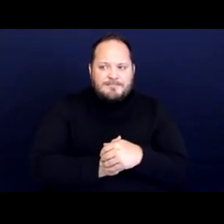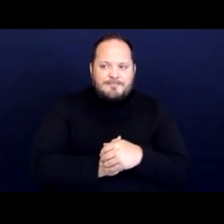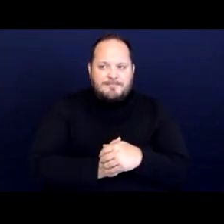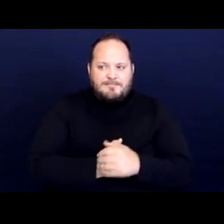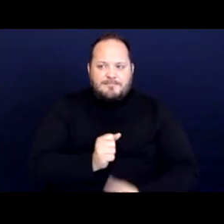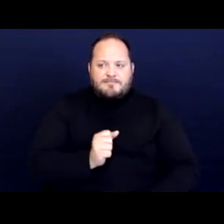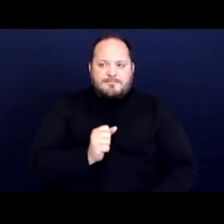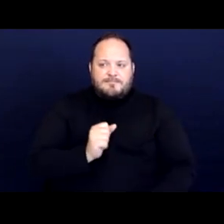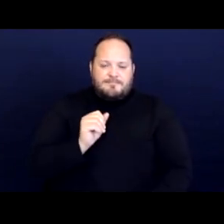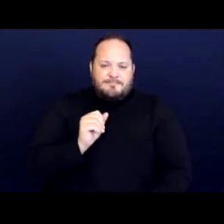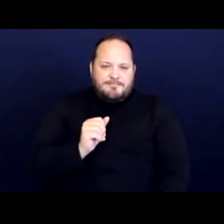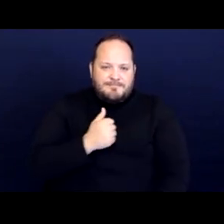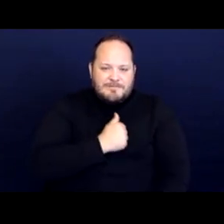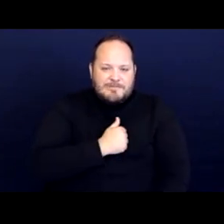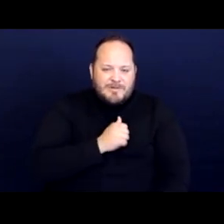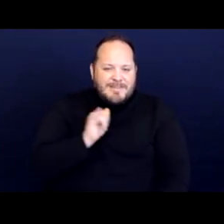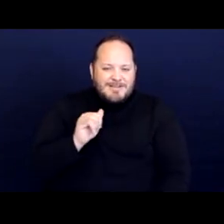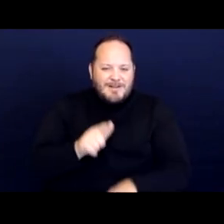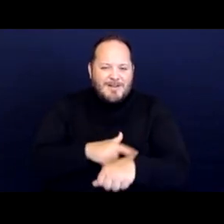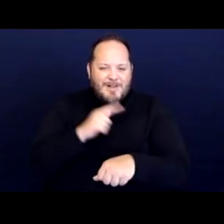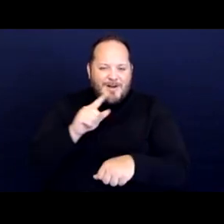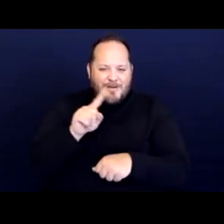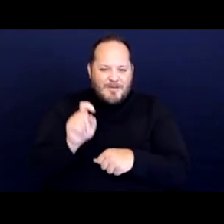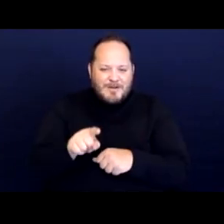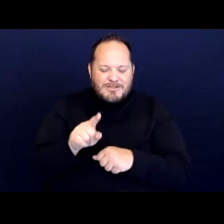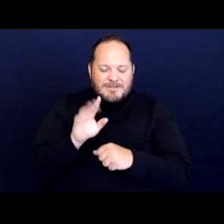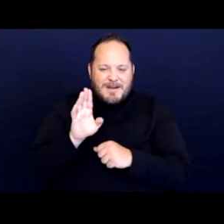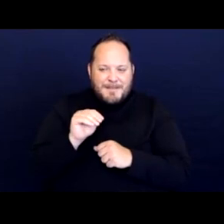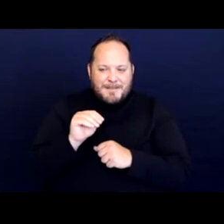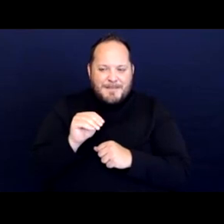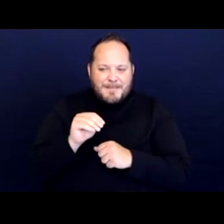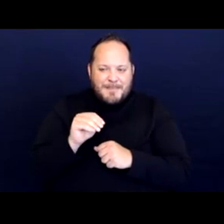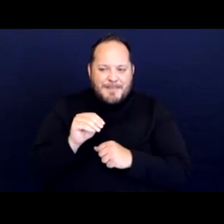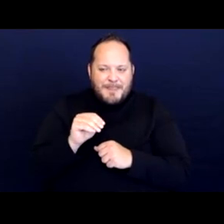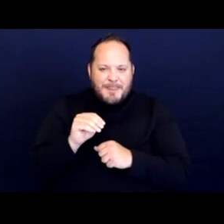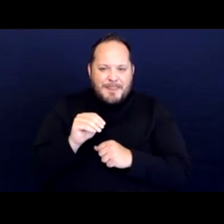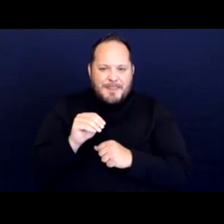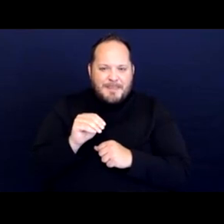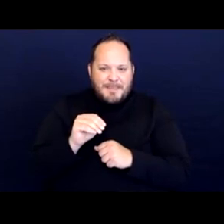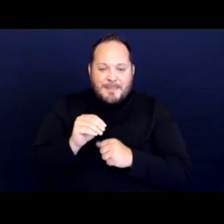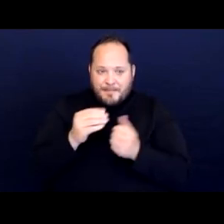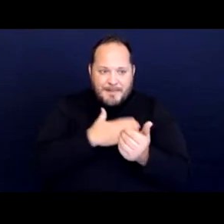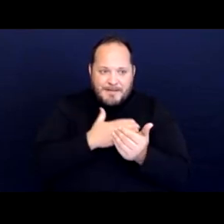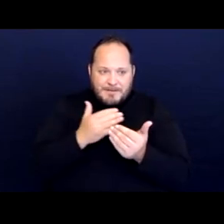Let's see, sorry, this is a wrong question. We know- [Sydney] Oh, no, please, please Elaine.